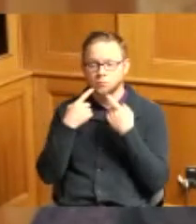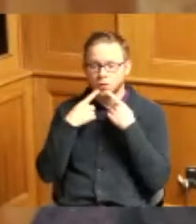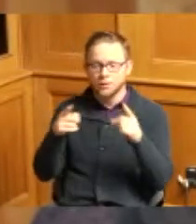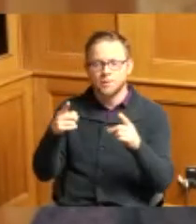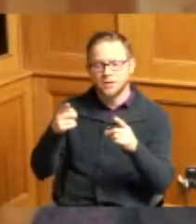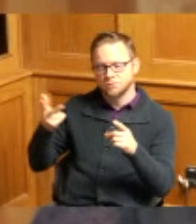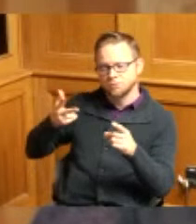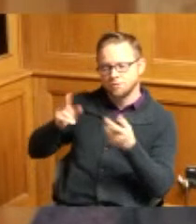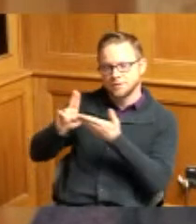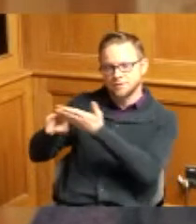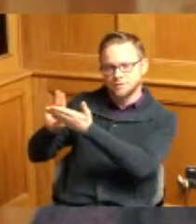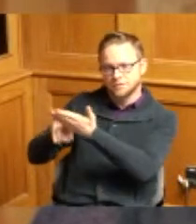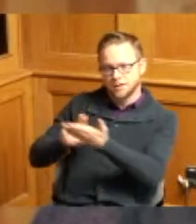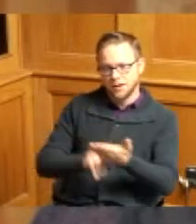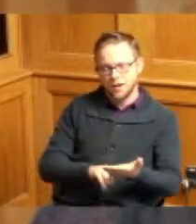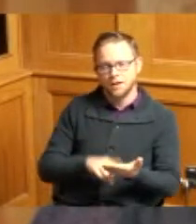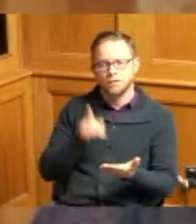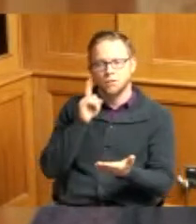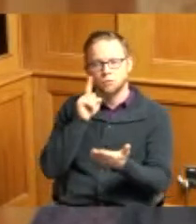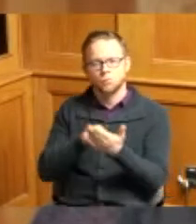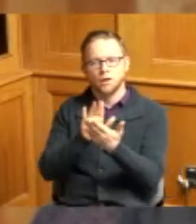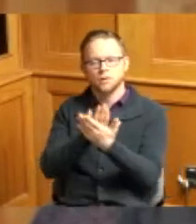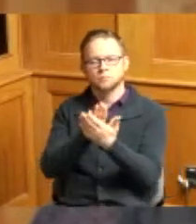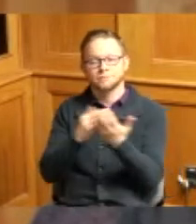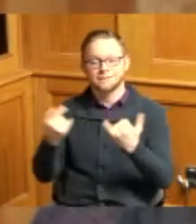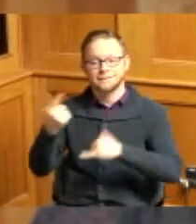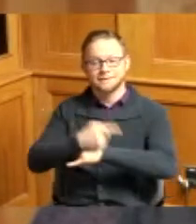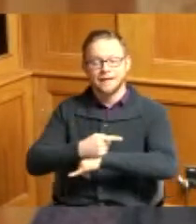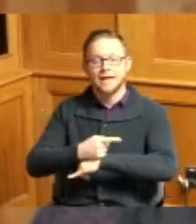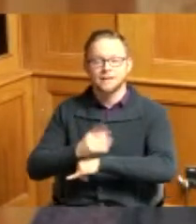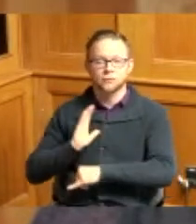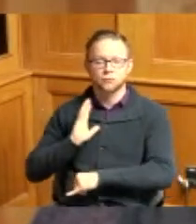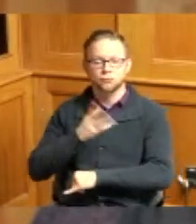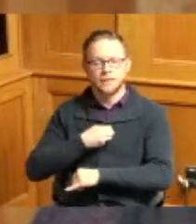it is a proclamation recognizing today as transgender day of visibility